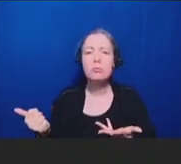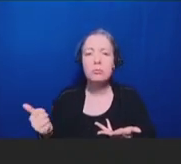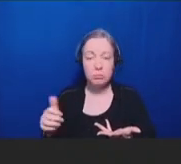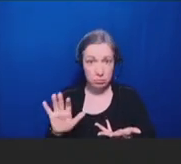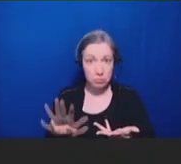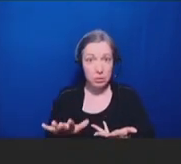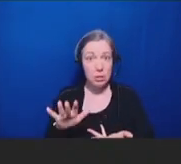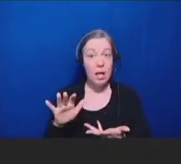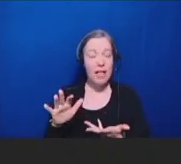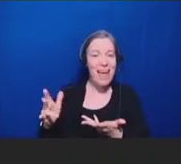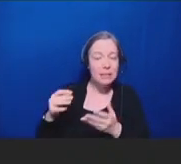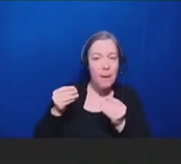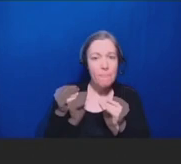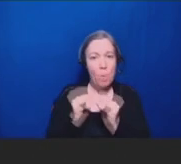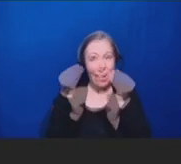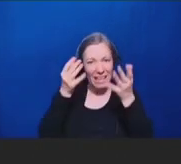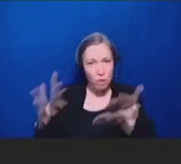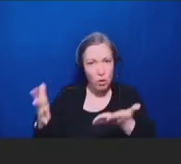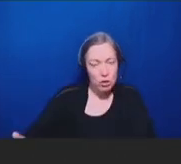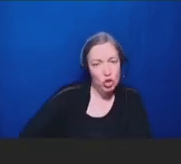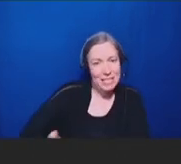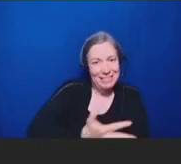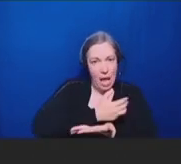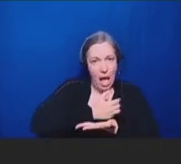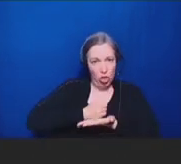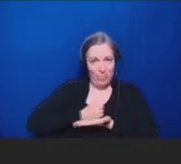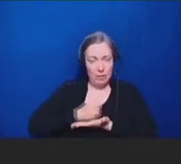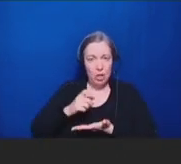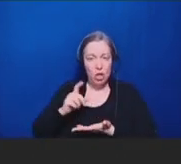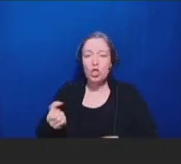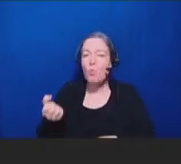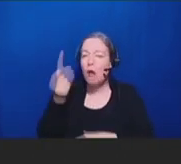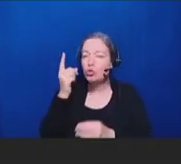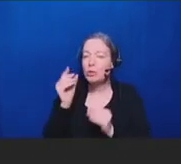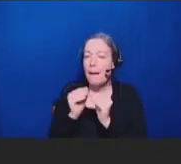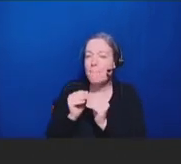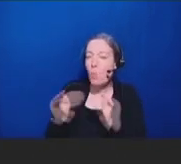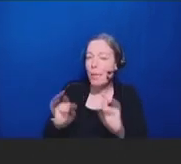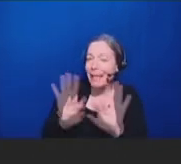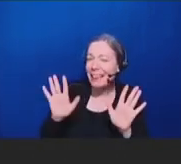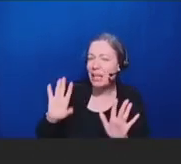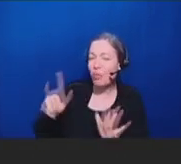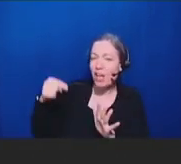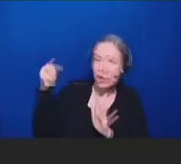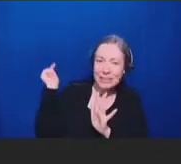you a sense of the breadth and the depth of their concerns. And it may help you kind of